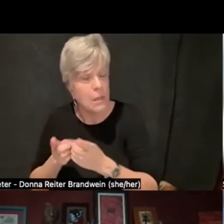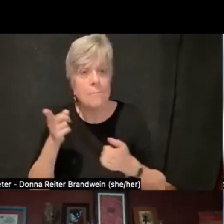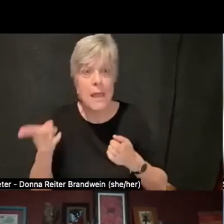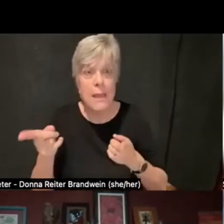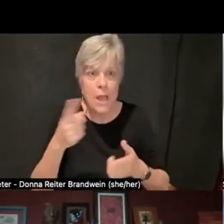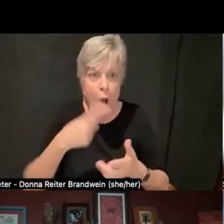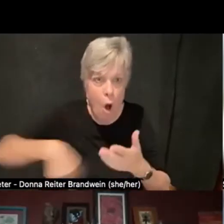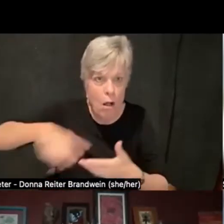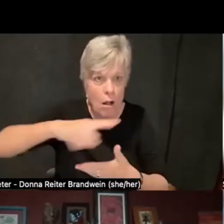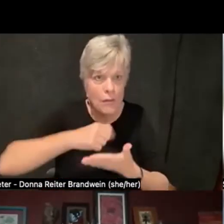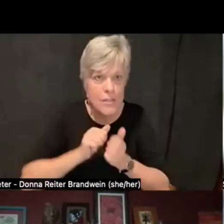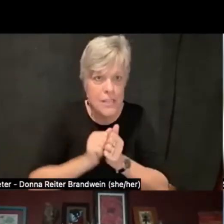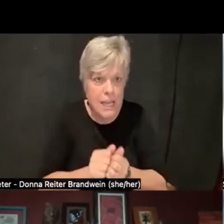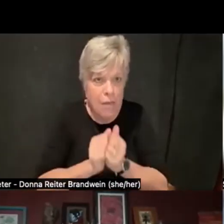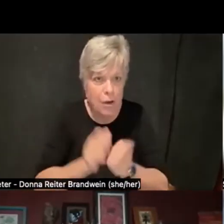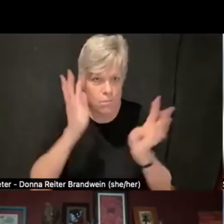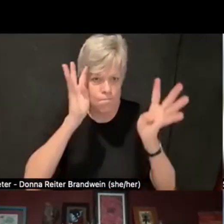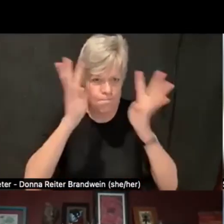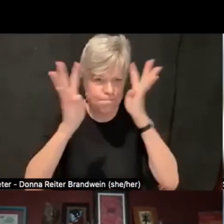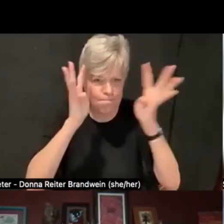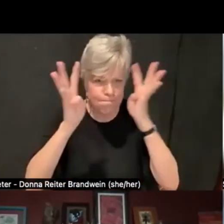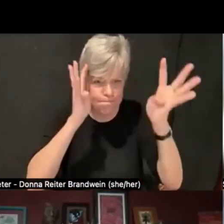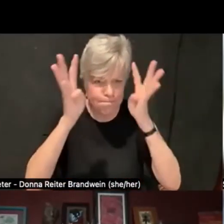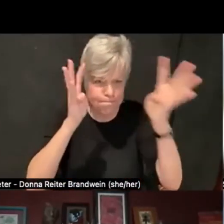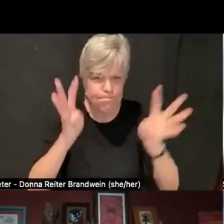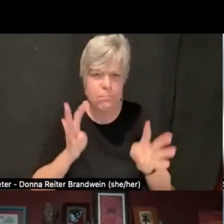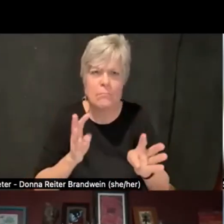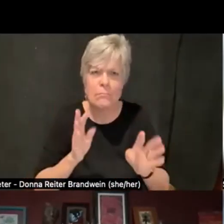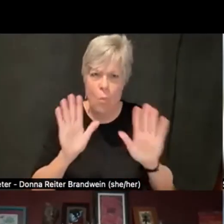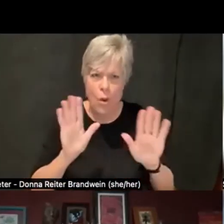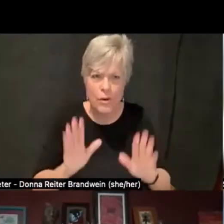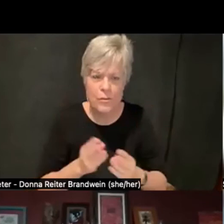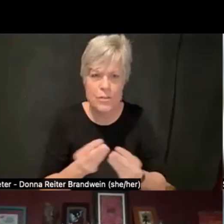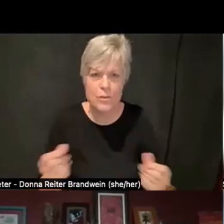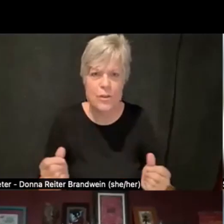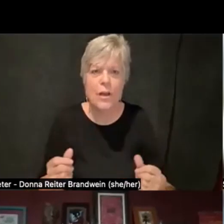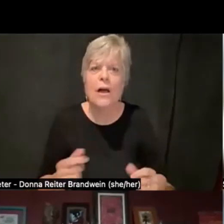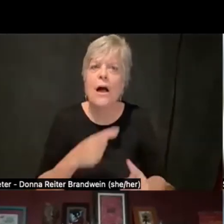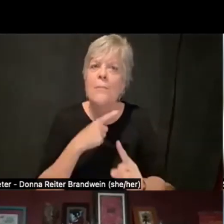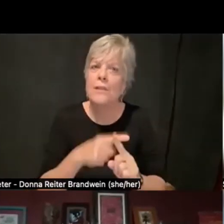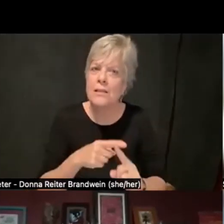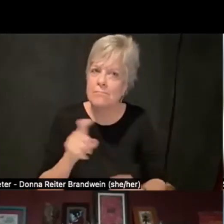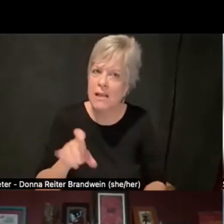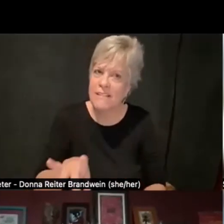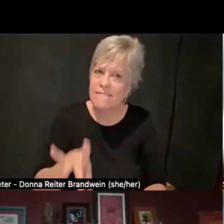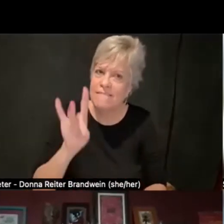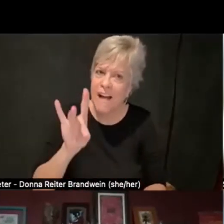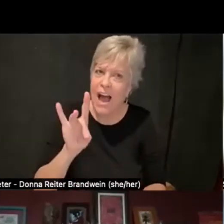And I think it's always important to find that one stakeholder in the university that you can go to to say,